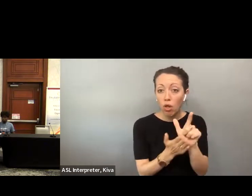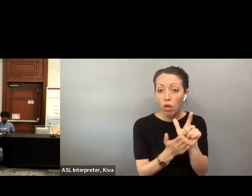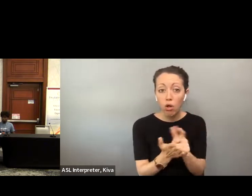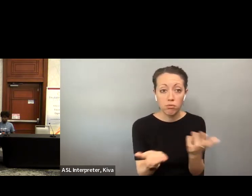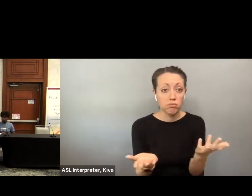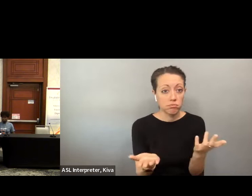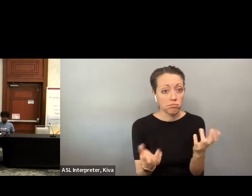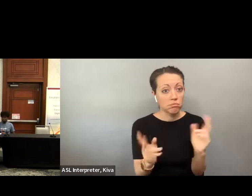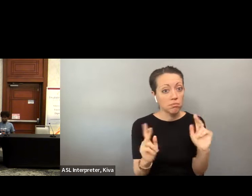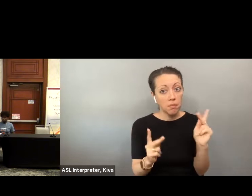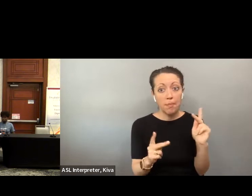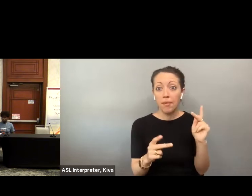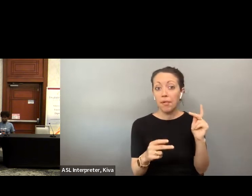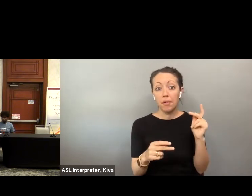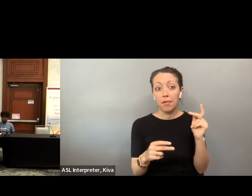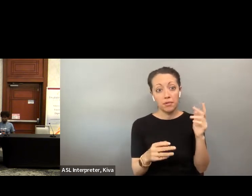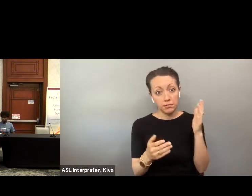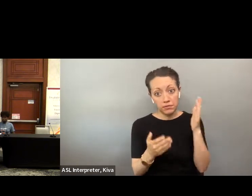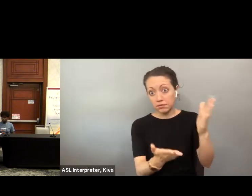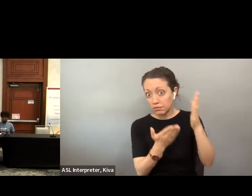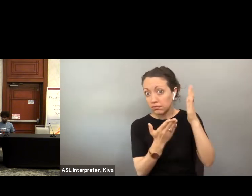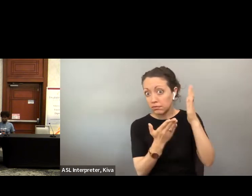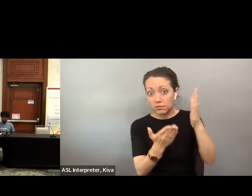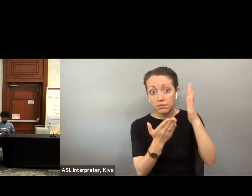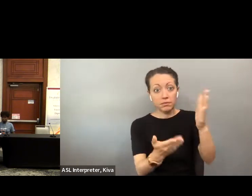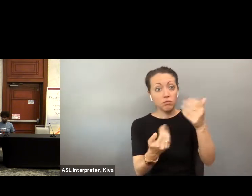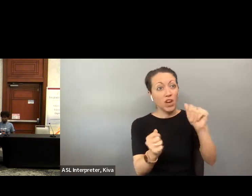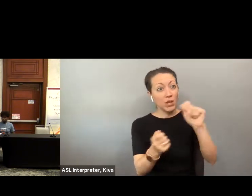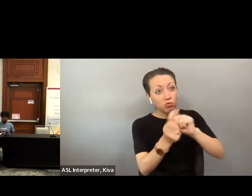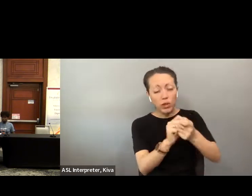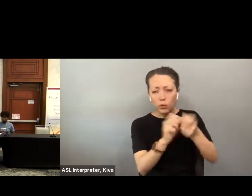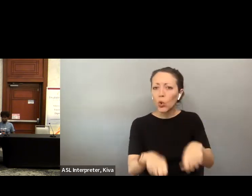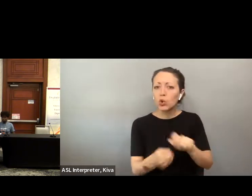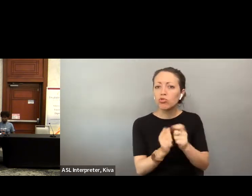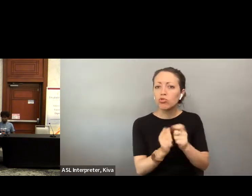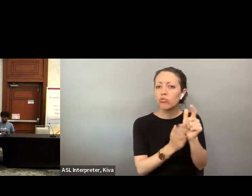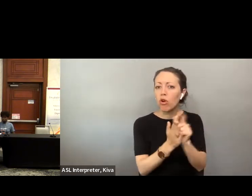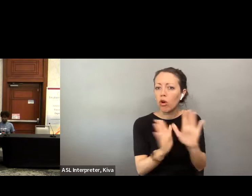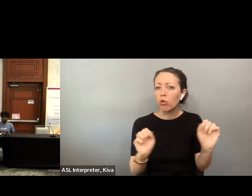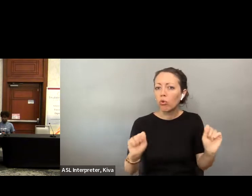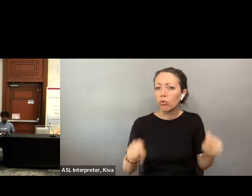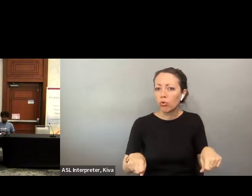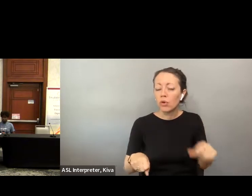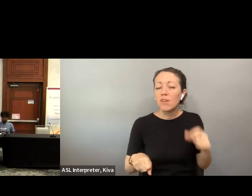that are in law right now and of course, that is not to say that those laws can't change. Laws can absolutely change with advocacy, with petitioning the legislator to